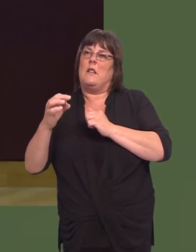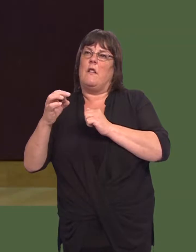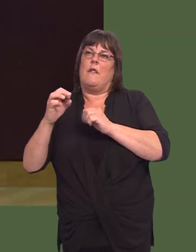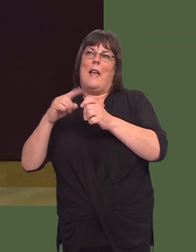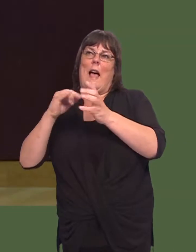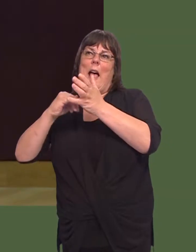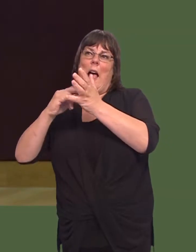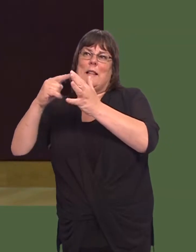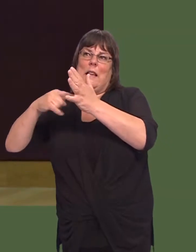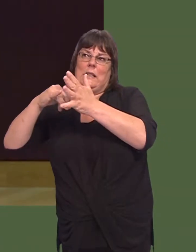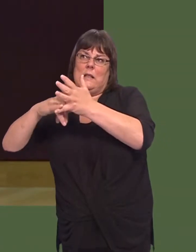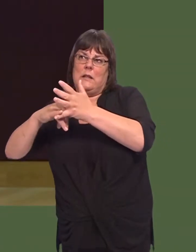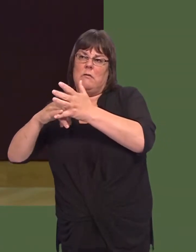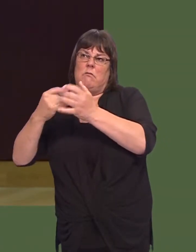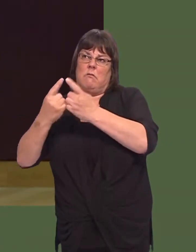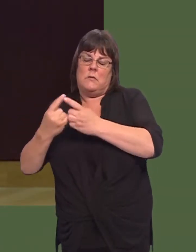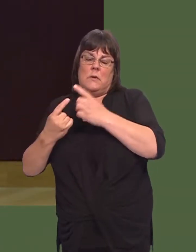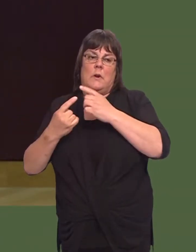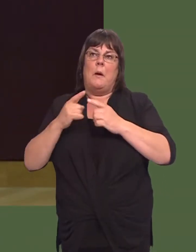apply to less than half of the value of those assets.